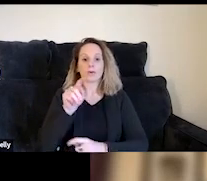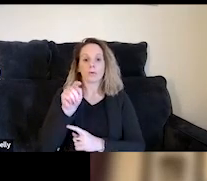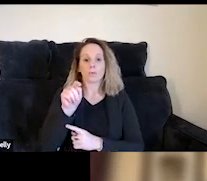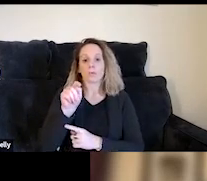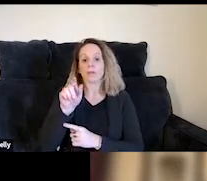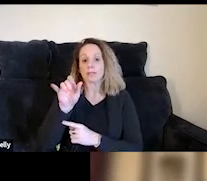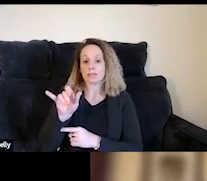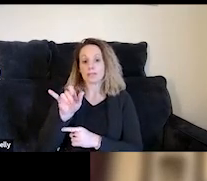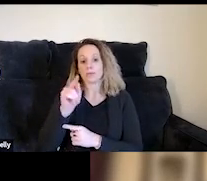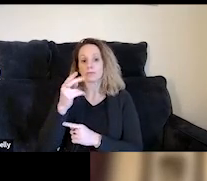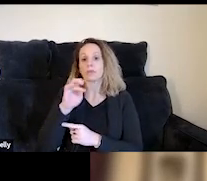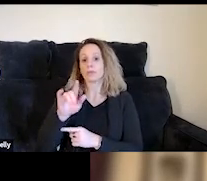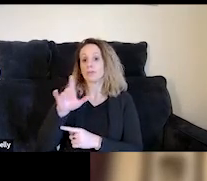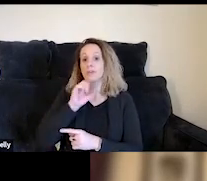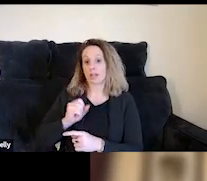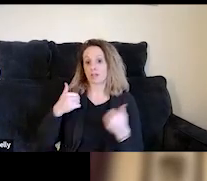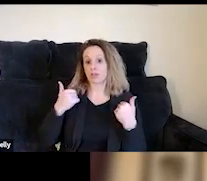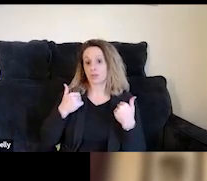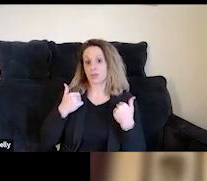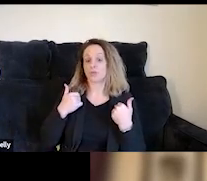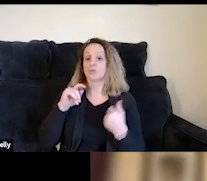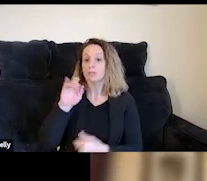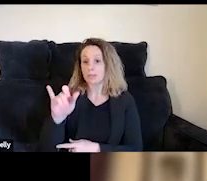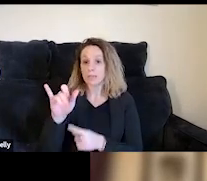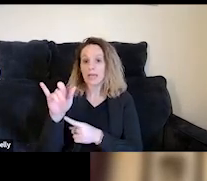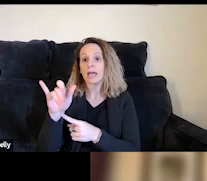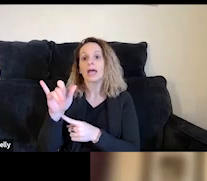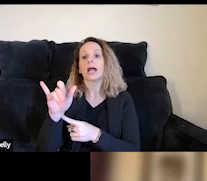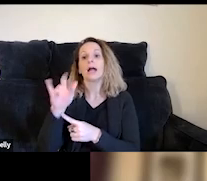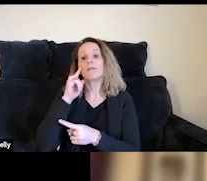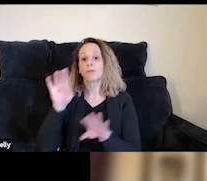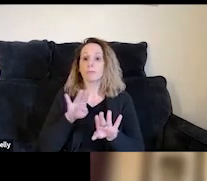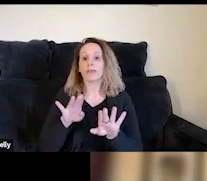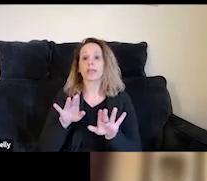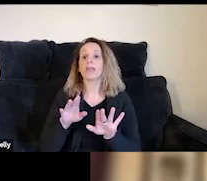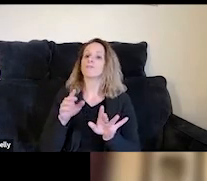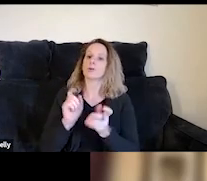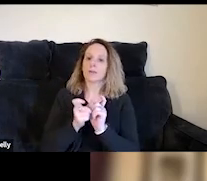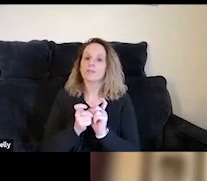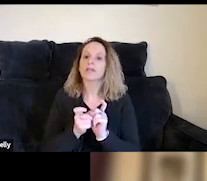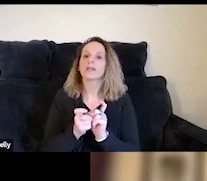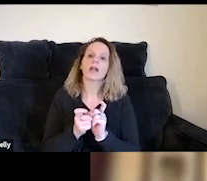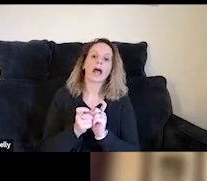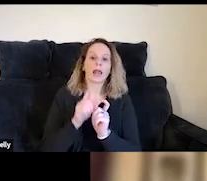need to provide a trauma-informed container for behavior modification and healing at large.